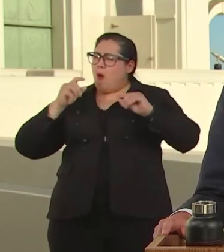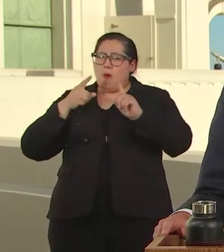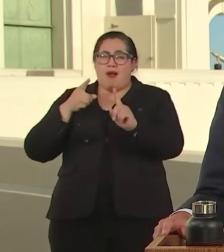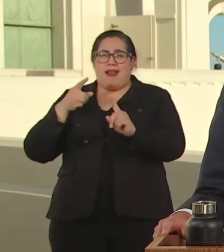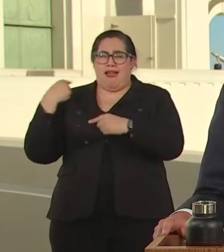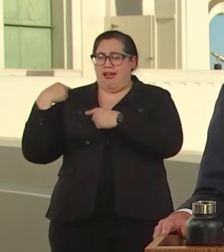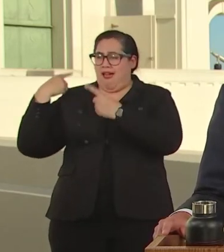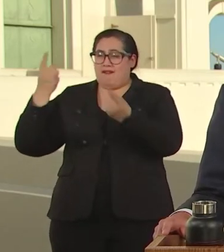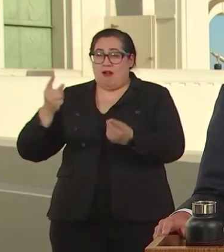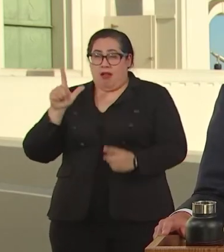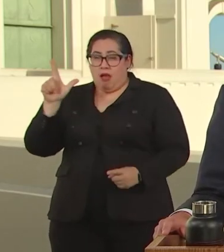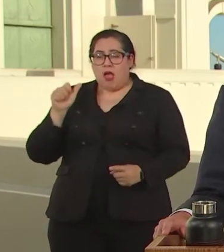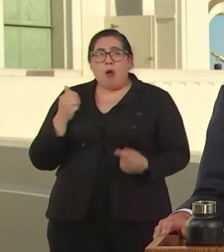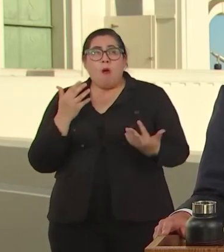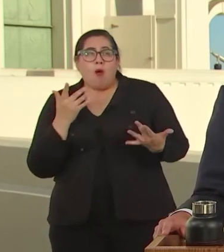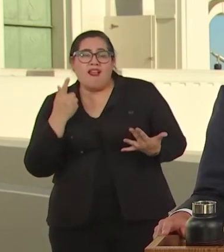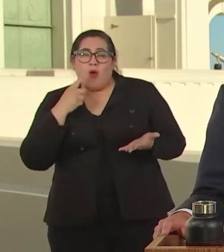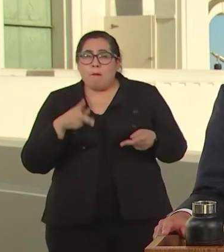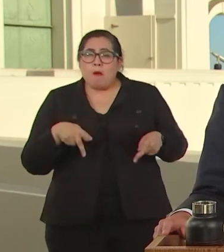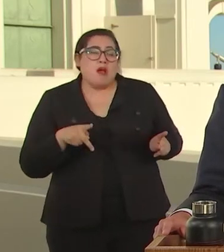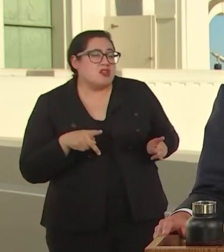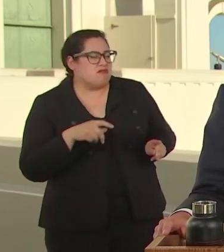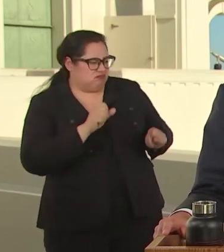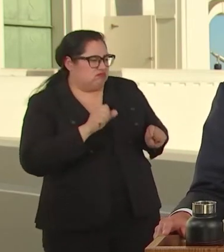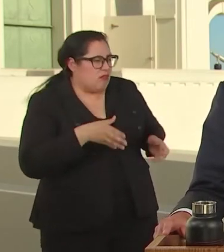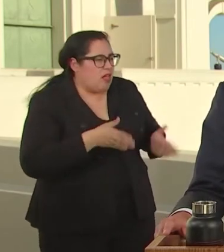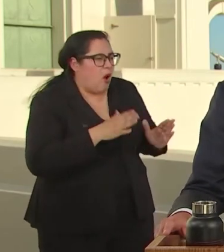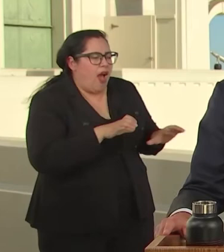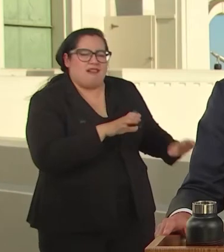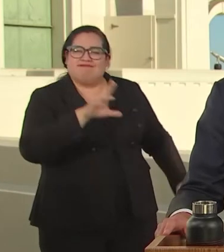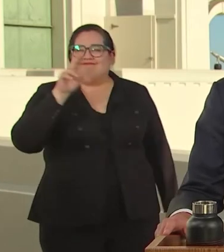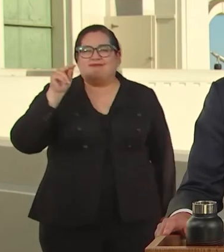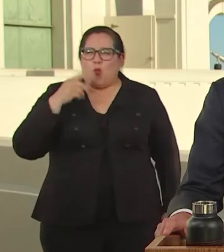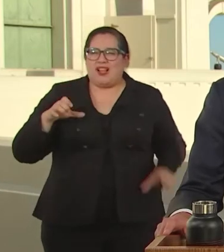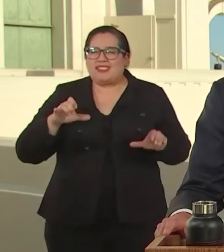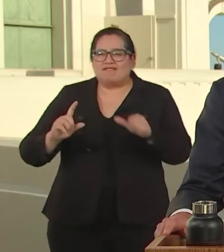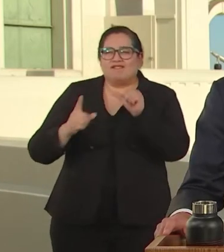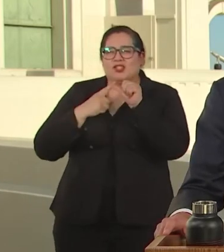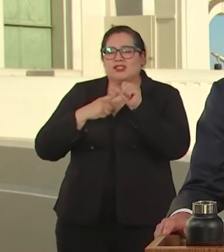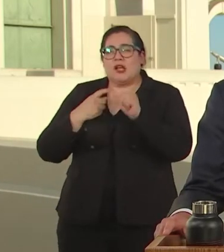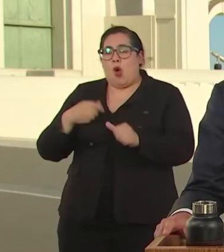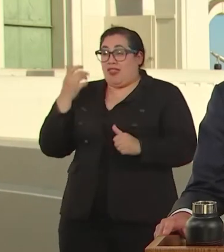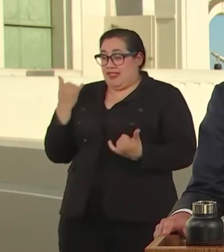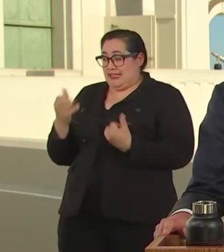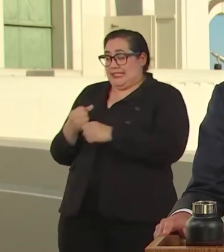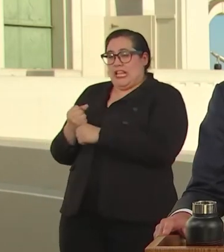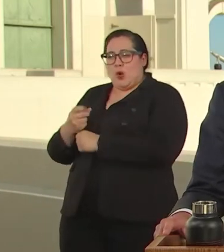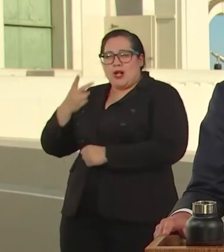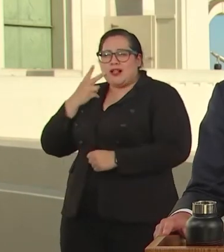CRISIS DID LOS ANGELES WAIT FOR PERMISSION TO ASK. WE SAW WHAT HAPPENED AND WE DID IT.